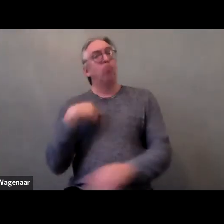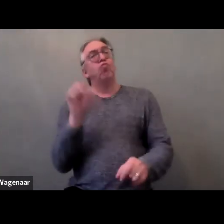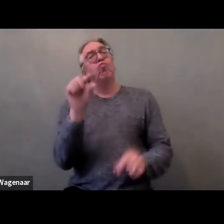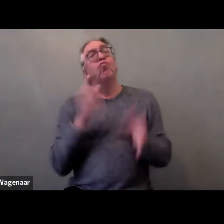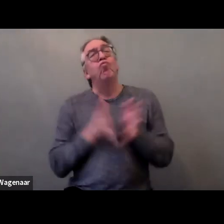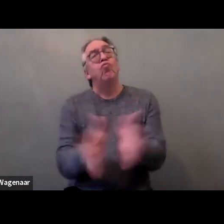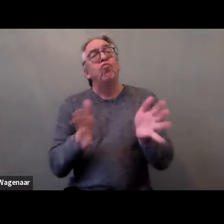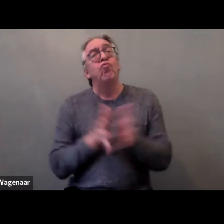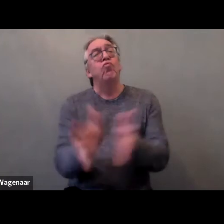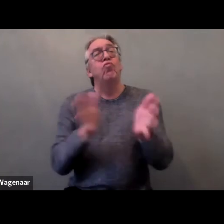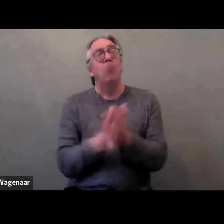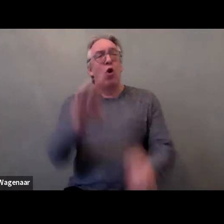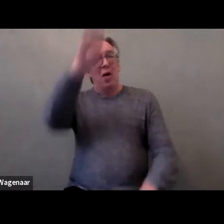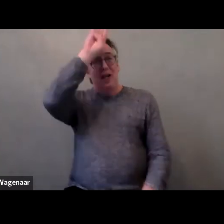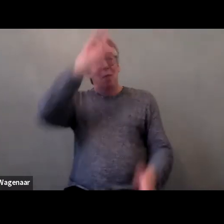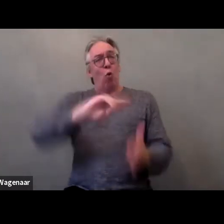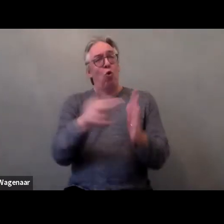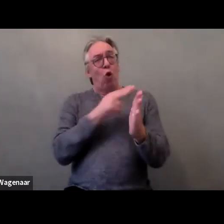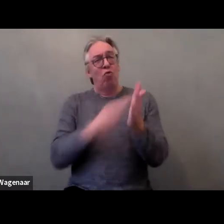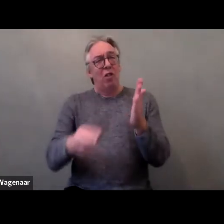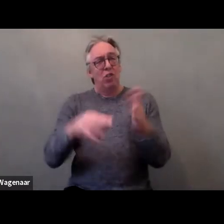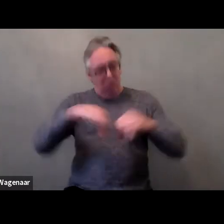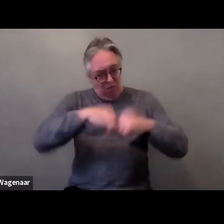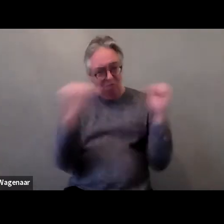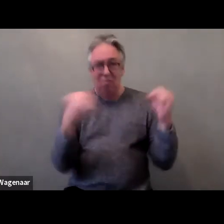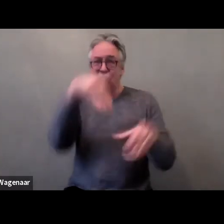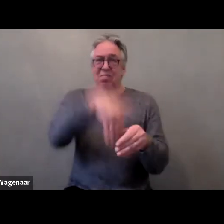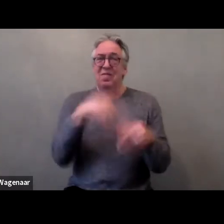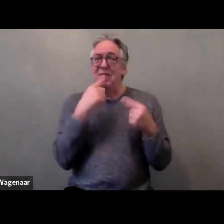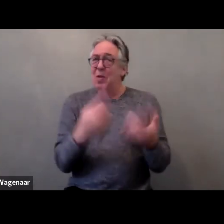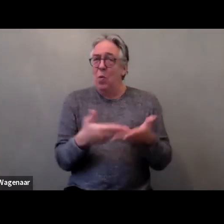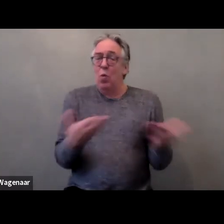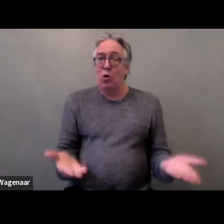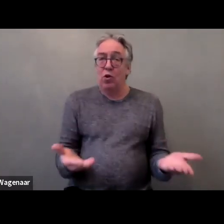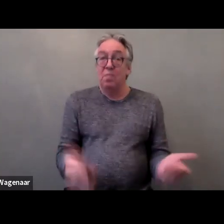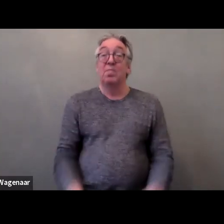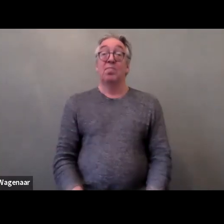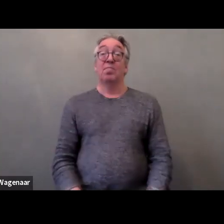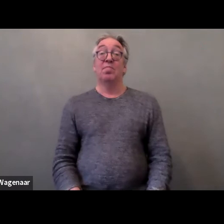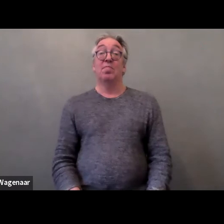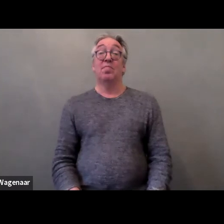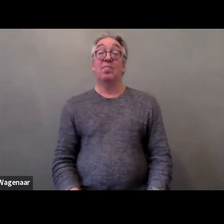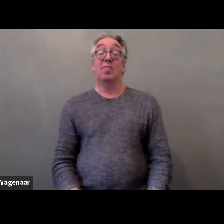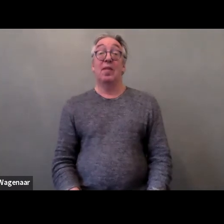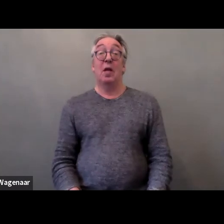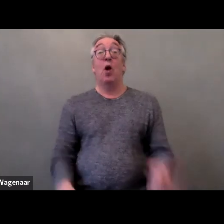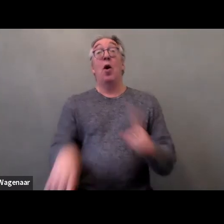of the Convention and also its relevance to women and girls with disabilities.